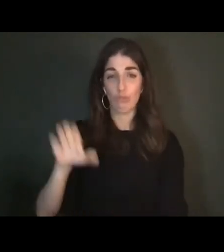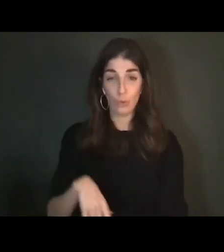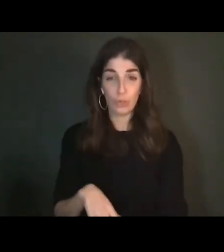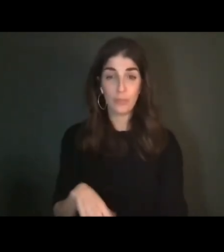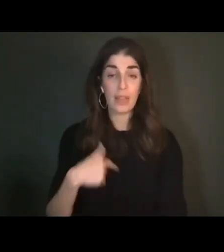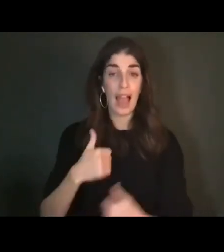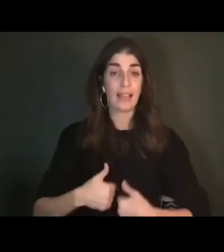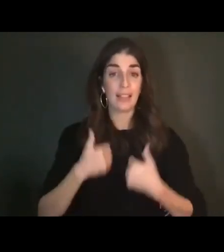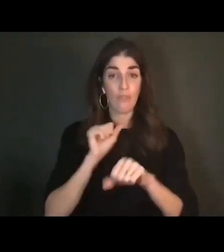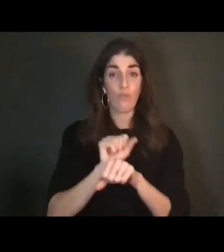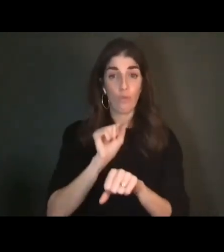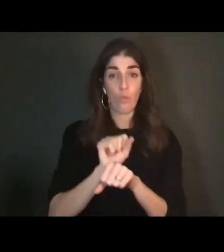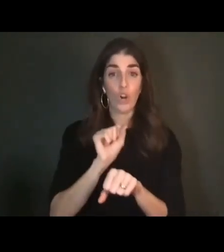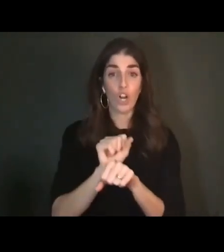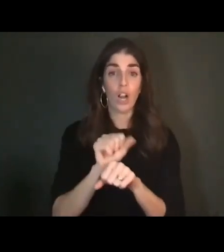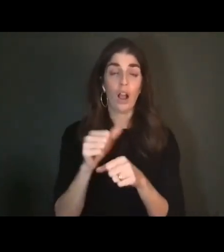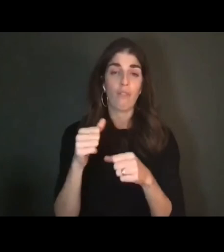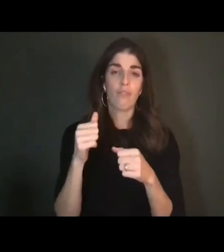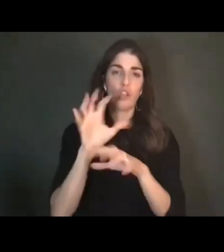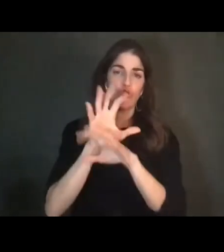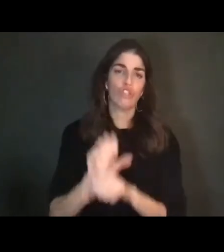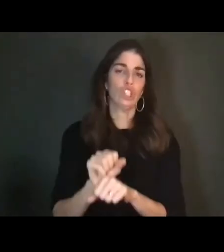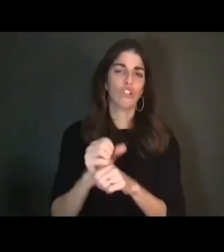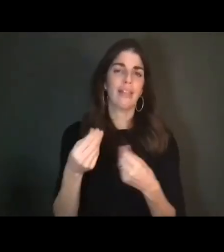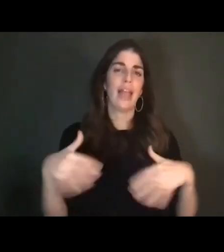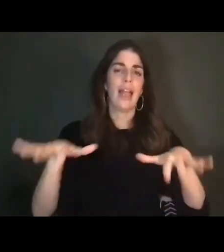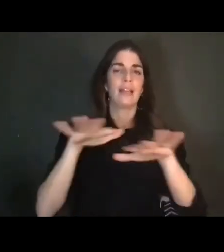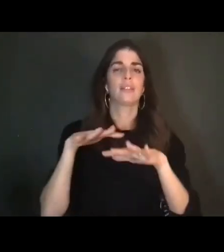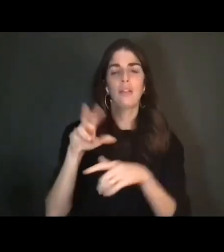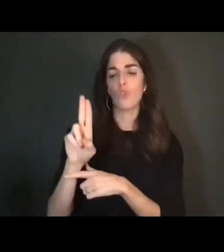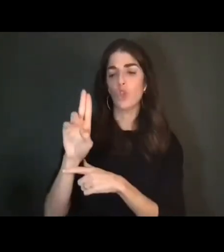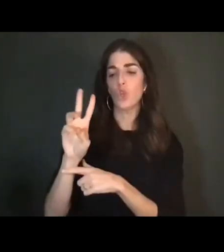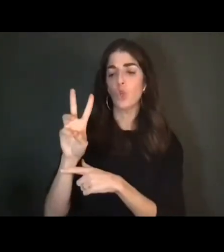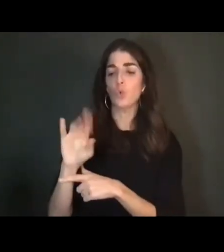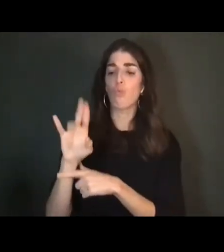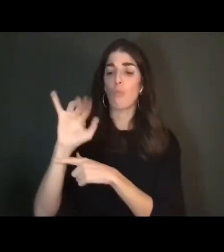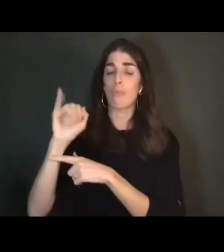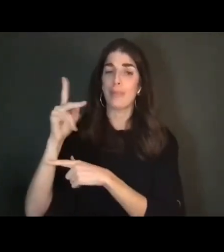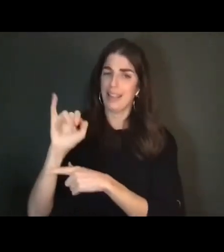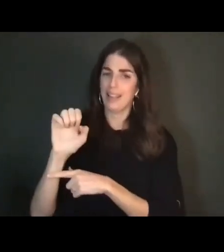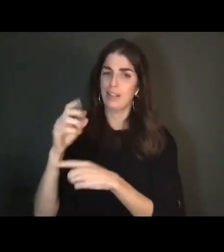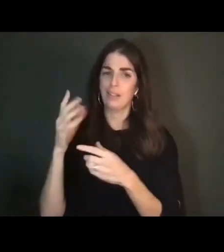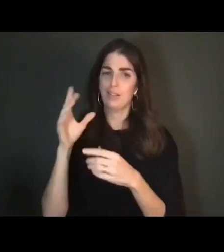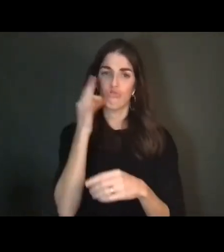unceded lands of the Uypi Tribe of the Awaswas Nation, today represented by the Amah Mutsun